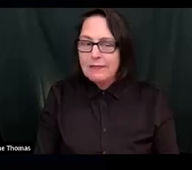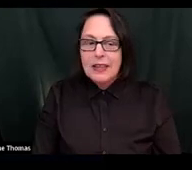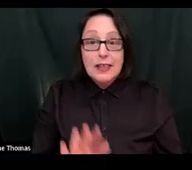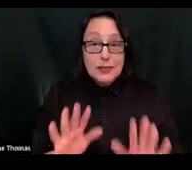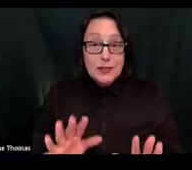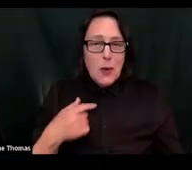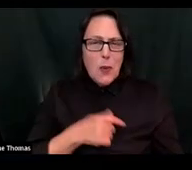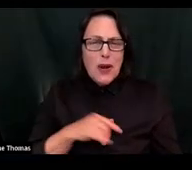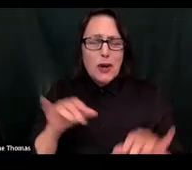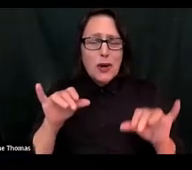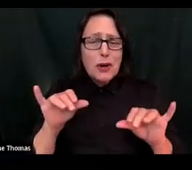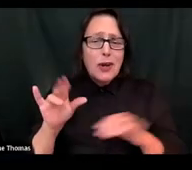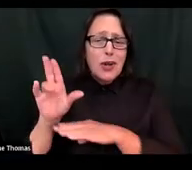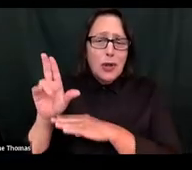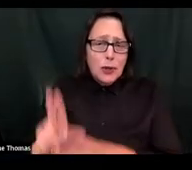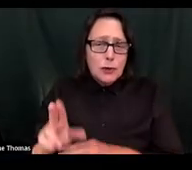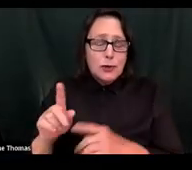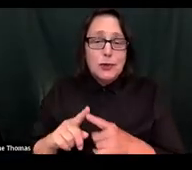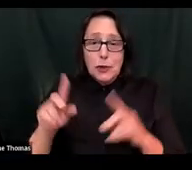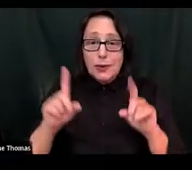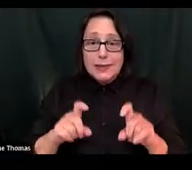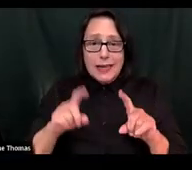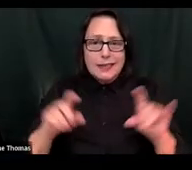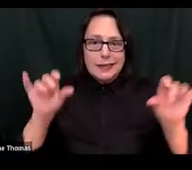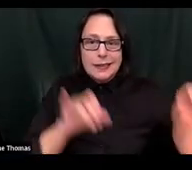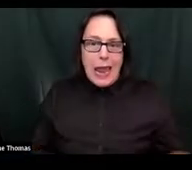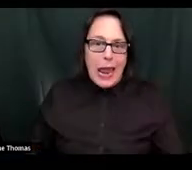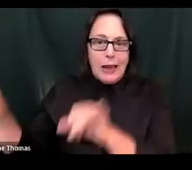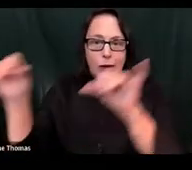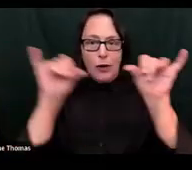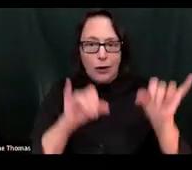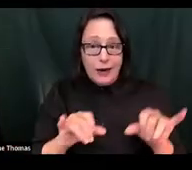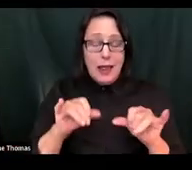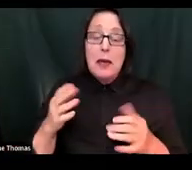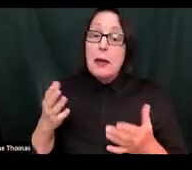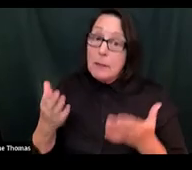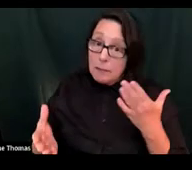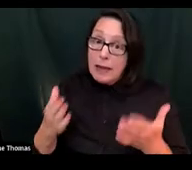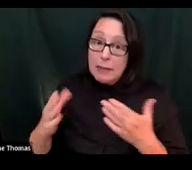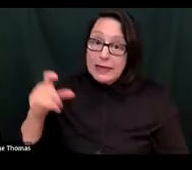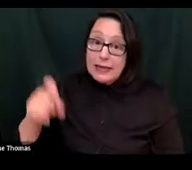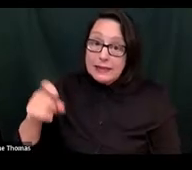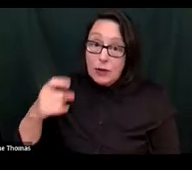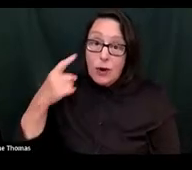So we're used to standardized tests and those may be necessary to qualify the student for